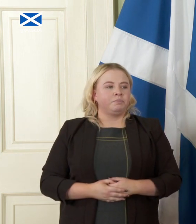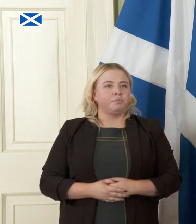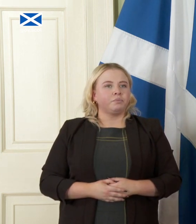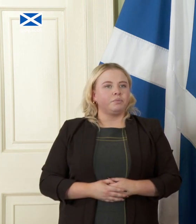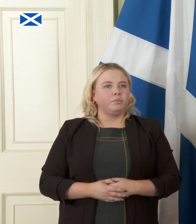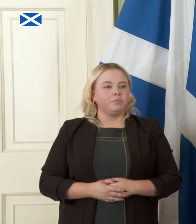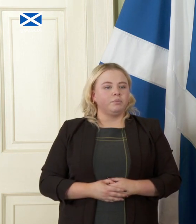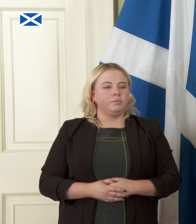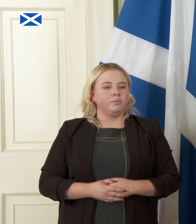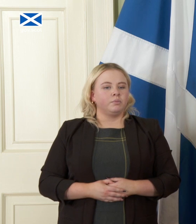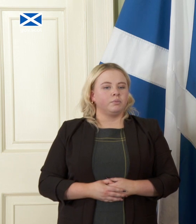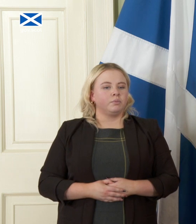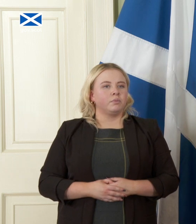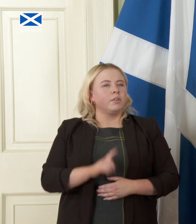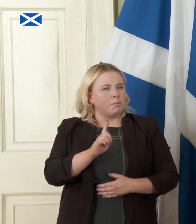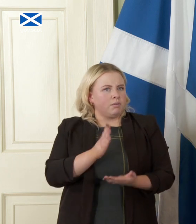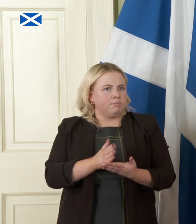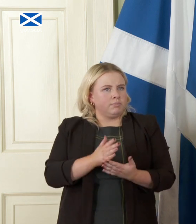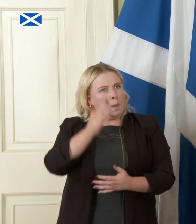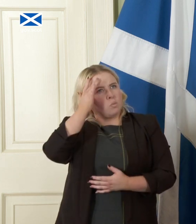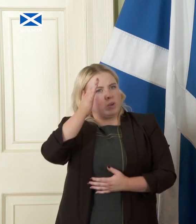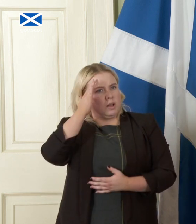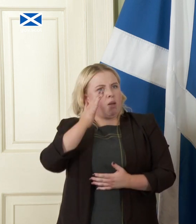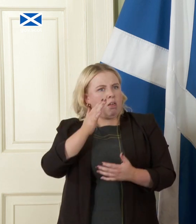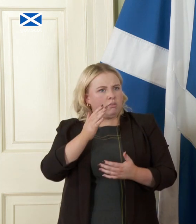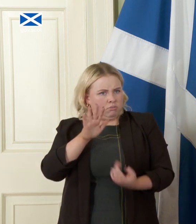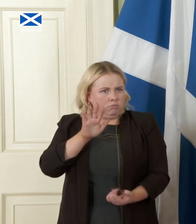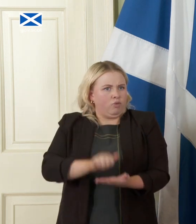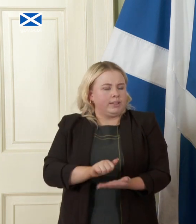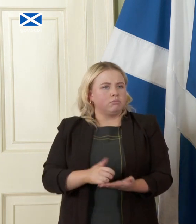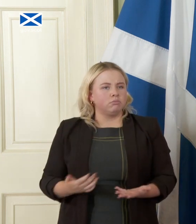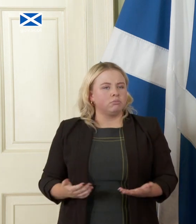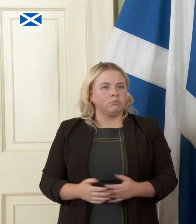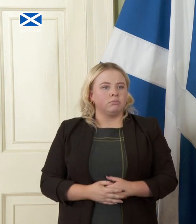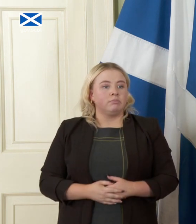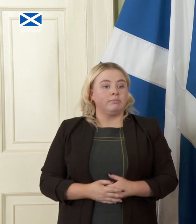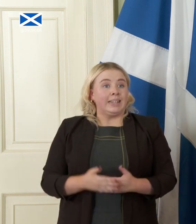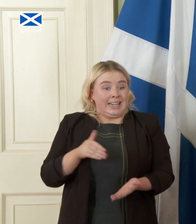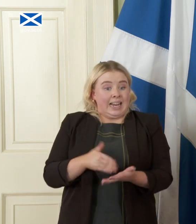the the sort of principle of your question is is right so right now what is the constraint on the